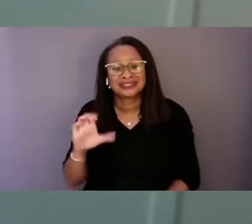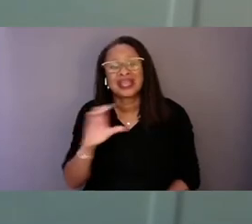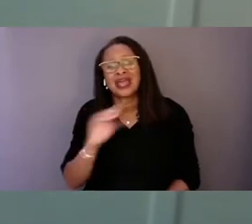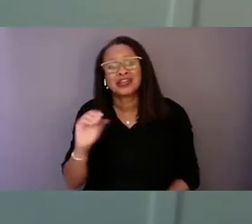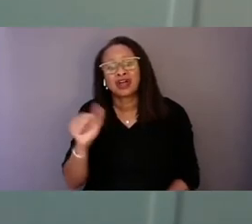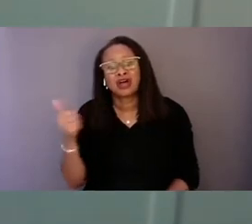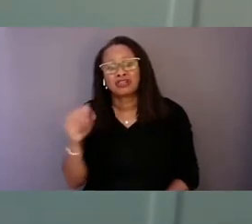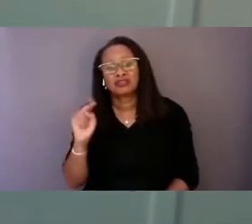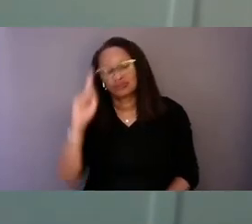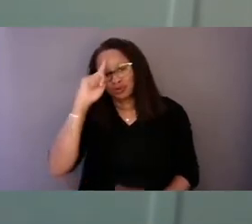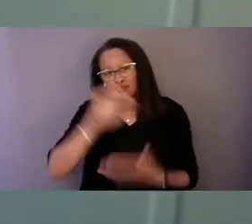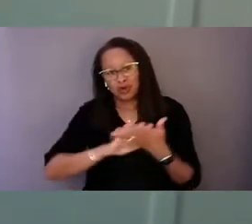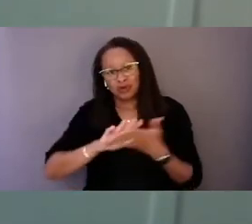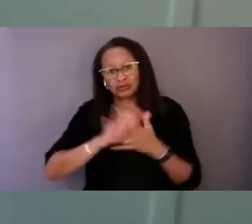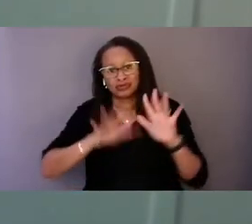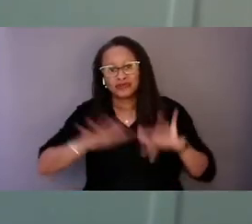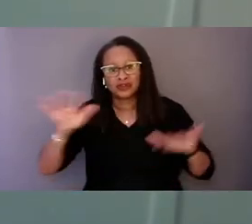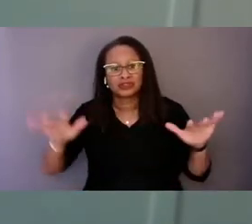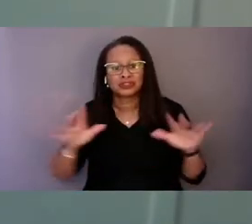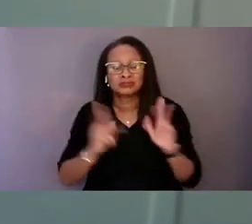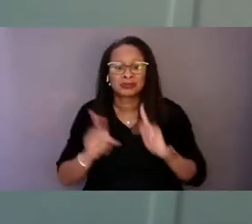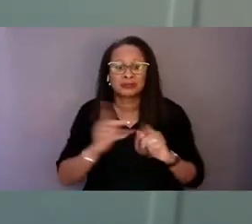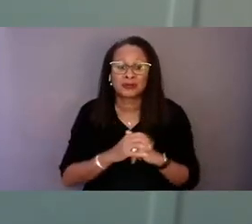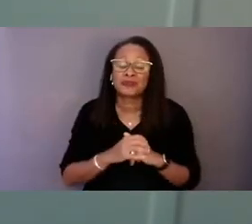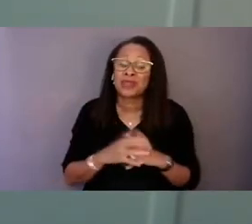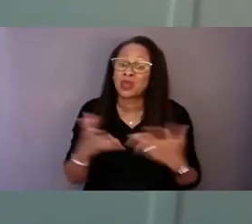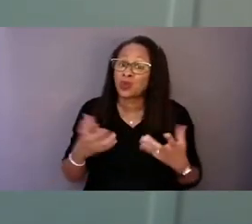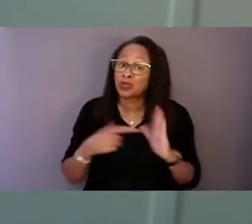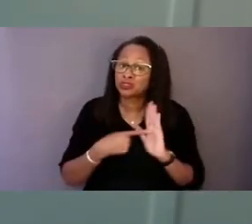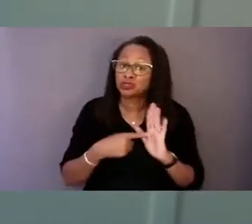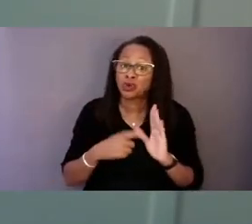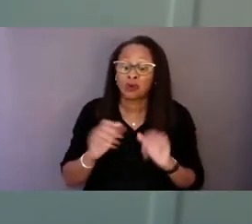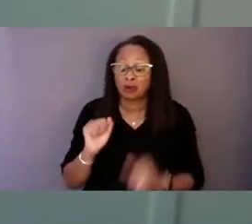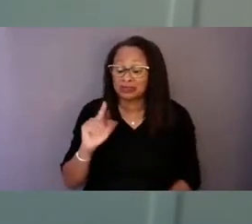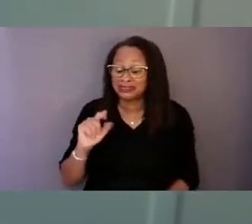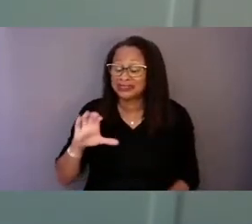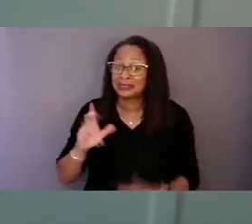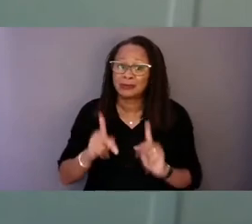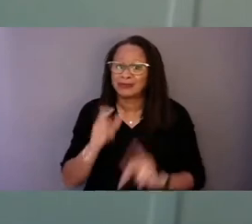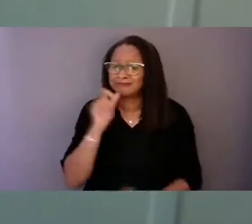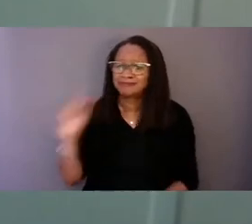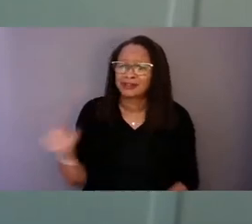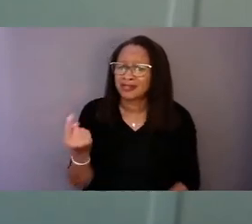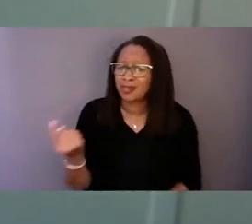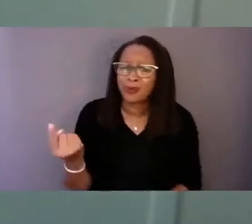We have a chance to show autistic people they're not alone when in a crisis.